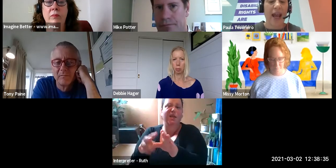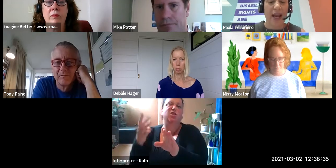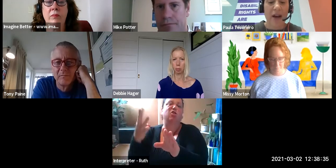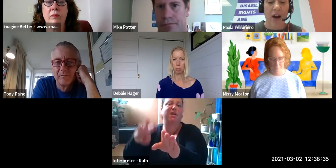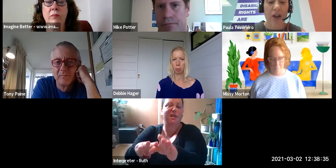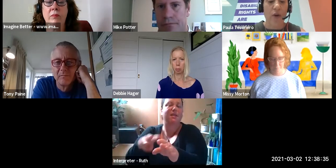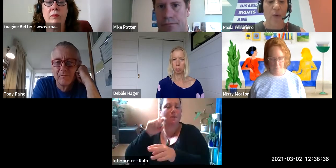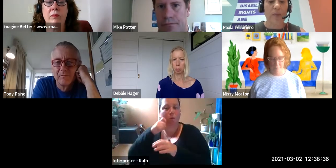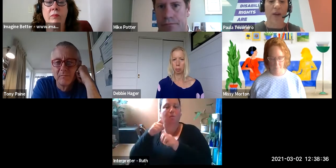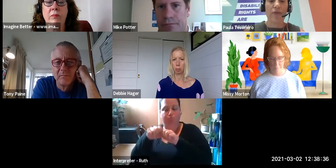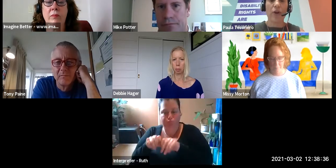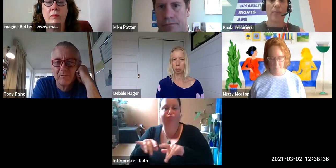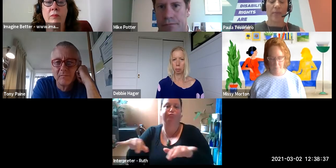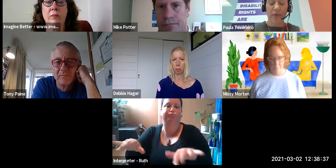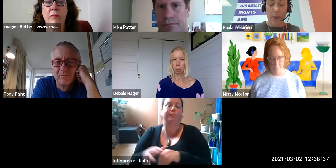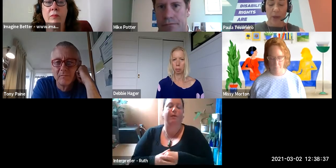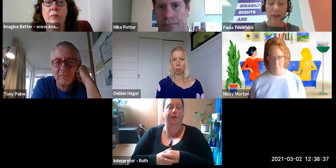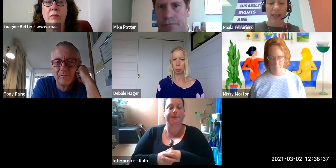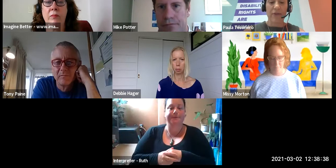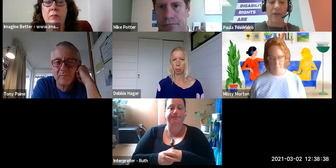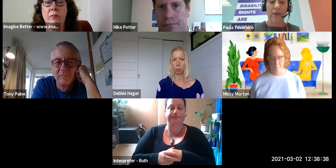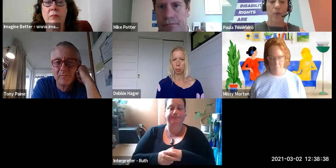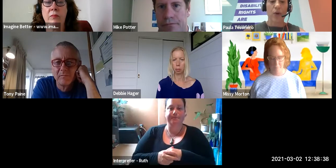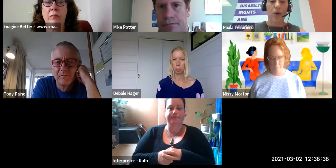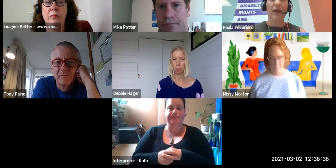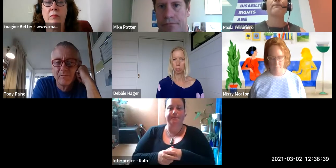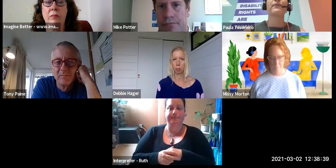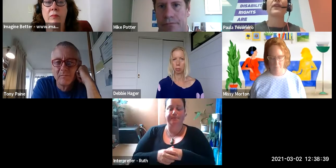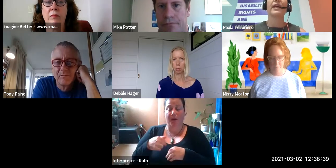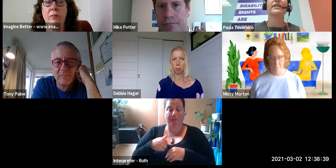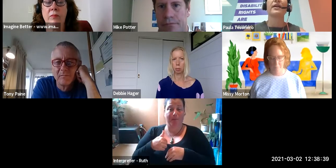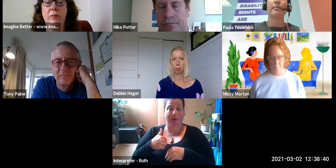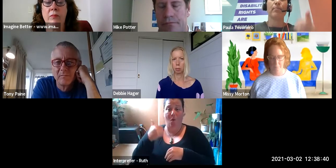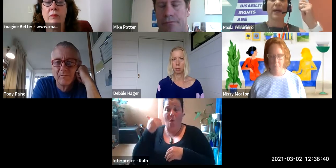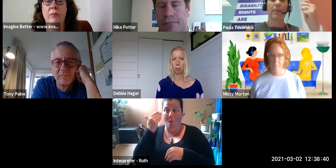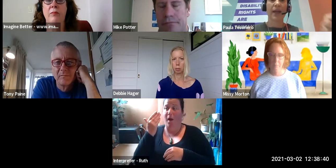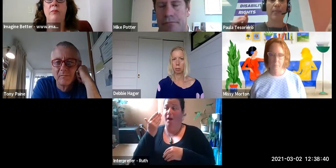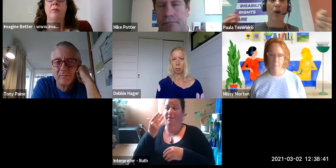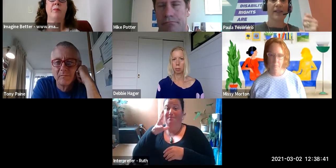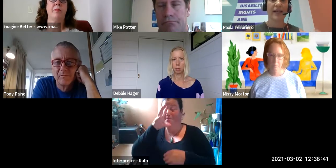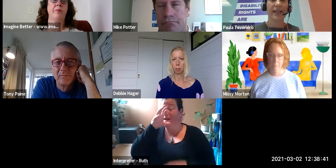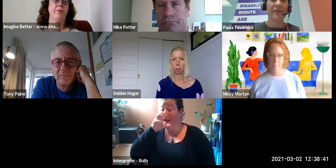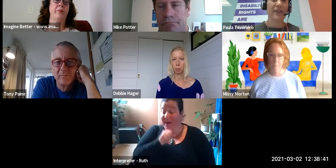And I've always been a very very big believer in this work - that's big-P Policy levers.